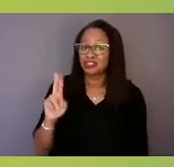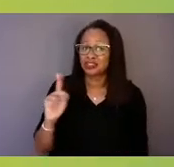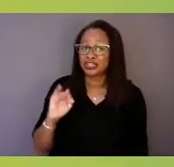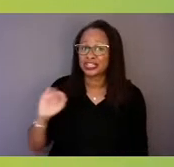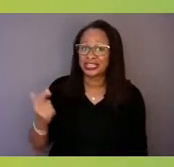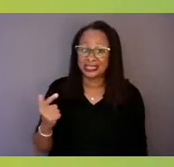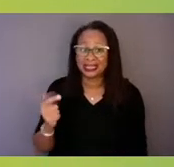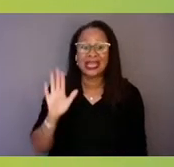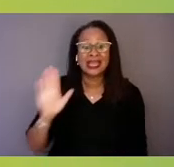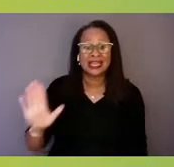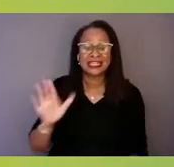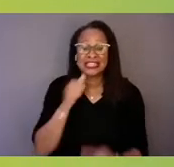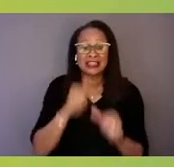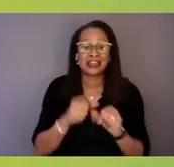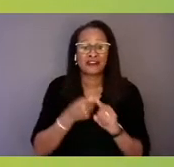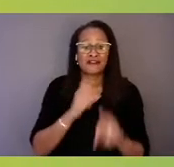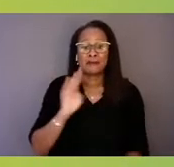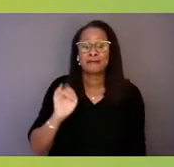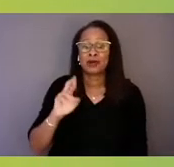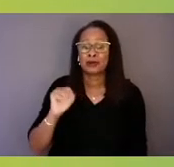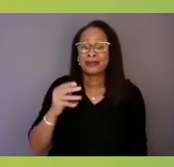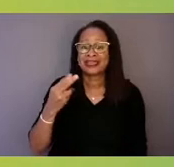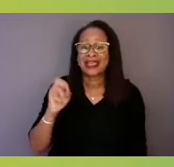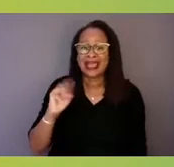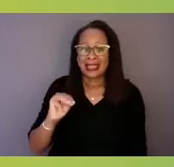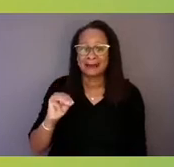"Think this is a big deal? Try walking in my shoes."